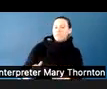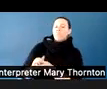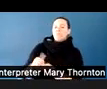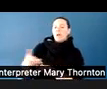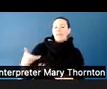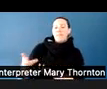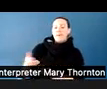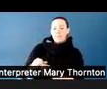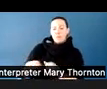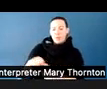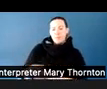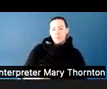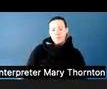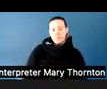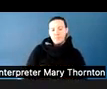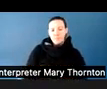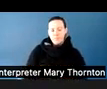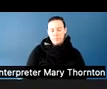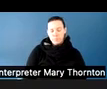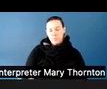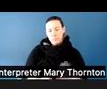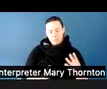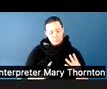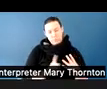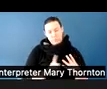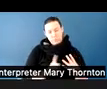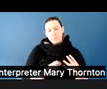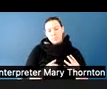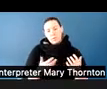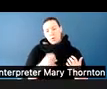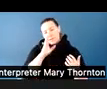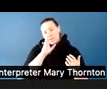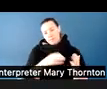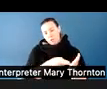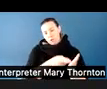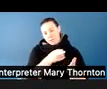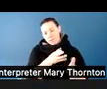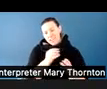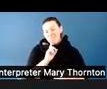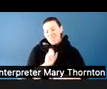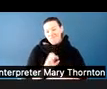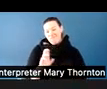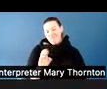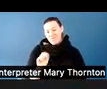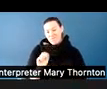So if somebody asks for something that you can't do-- whether it's a systemic reason, a personal reason, a space reason--